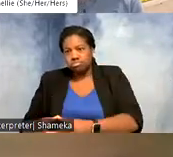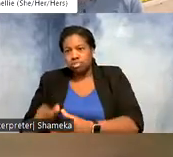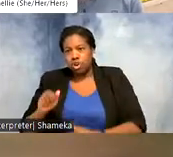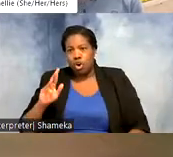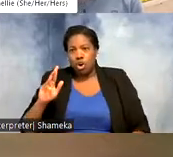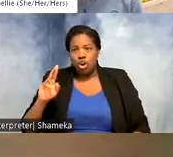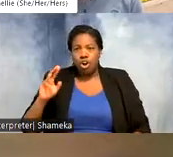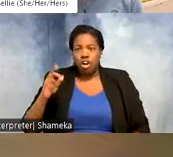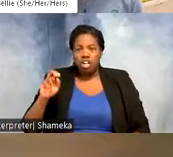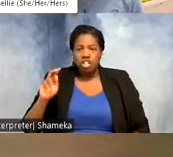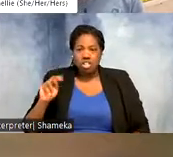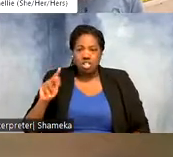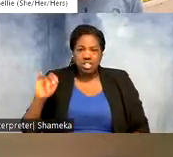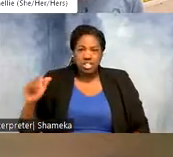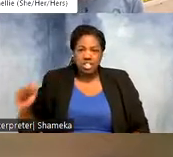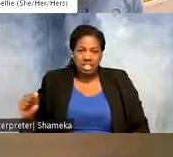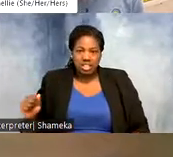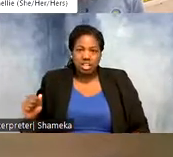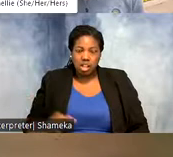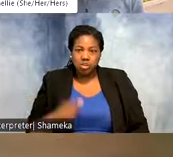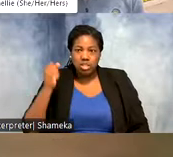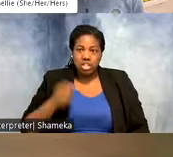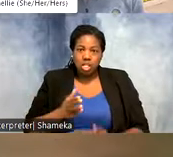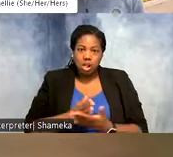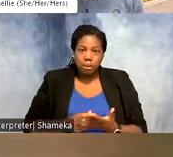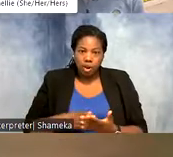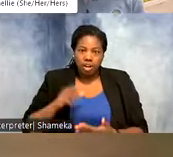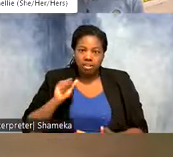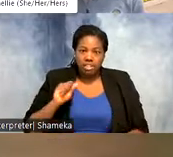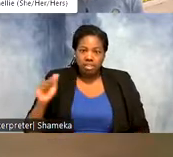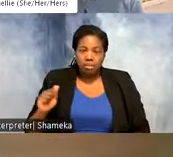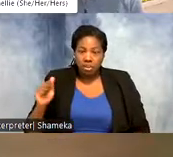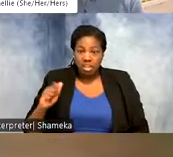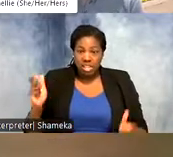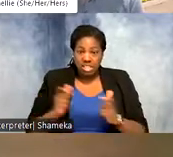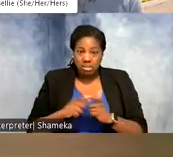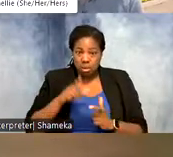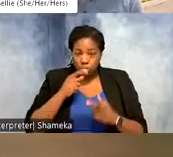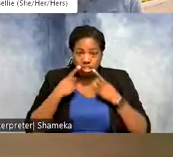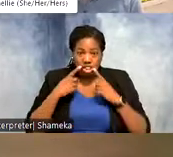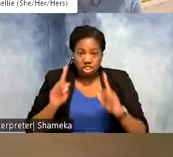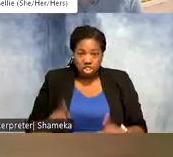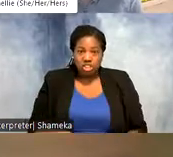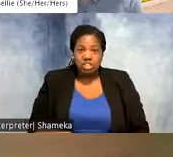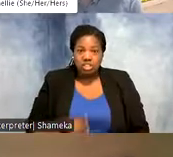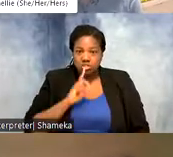the southern part of South America. So this tiny bird can achieve this, it's very cool!